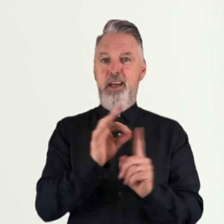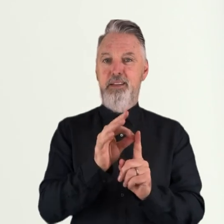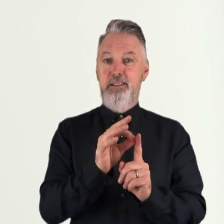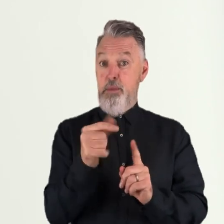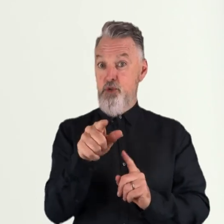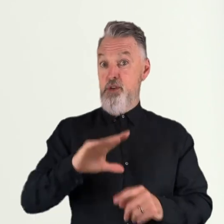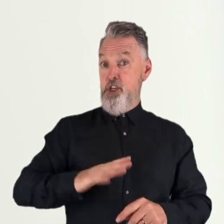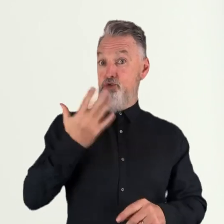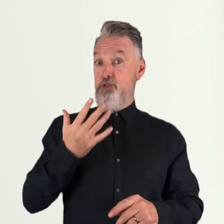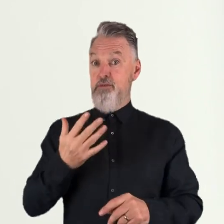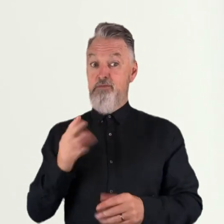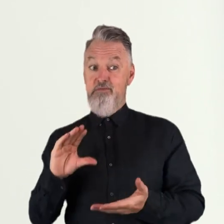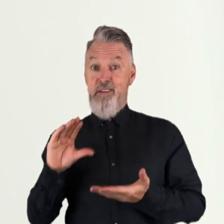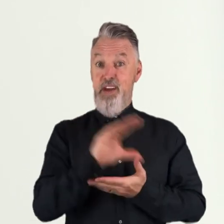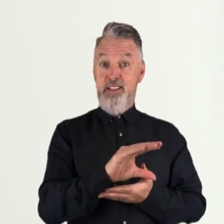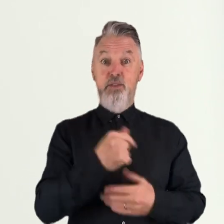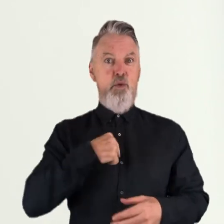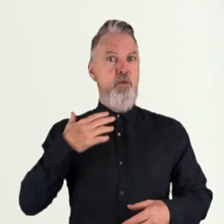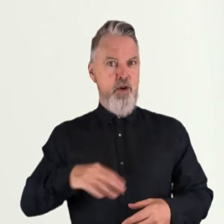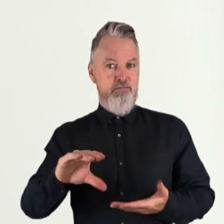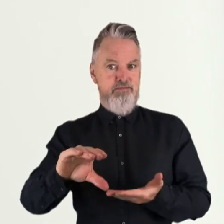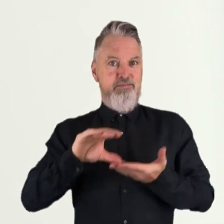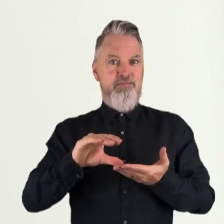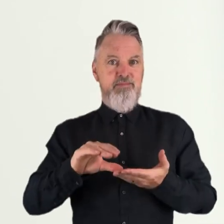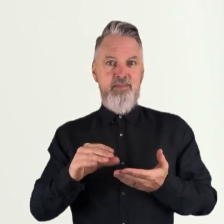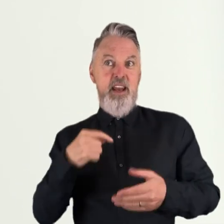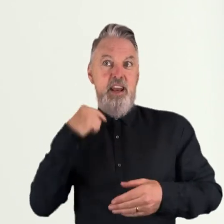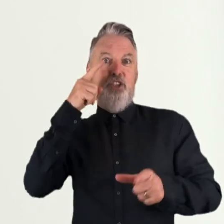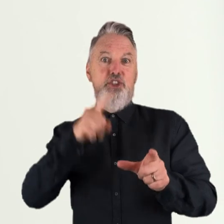at the end of this year. to help us rapidly expand into international markets.